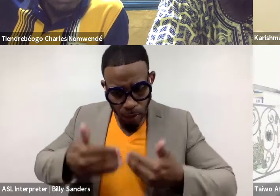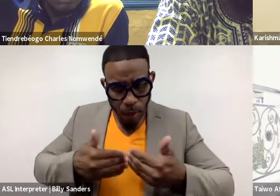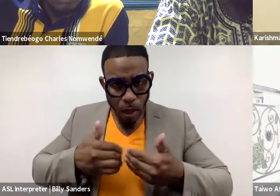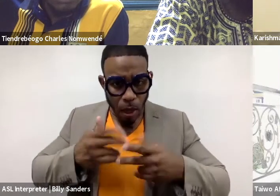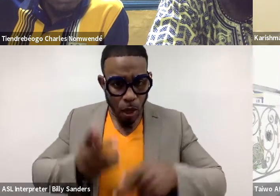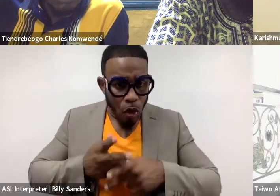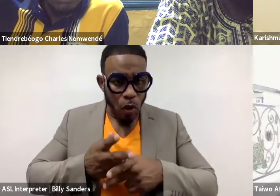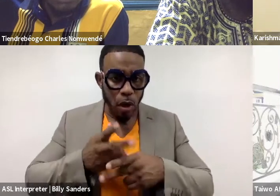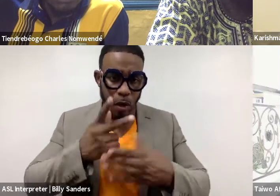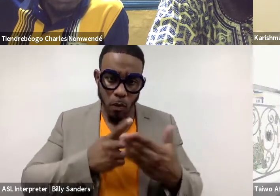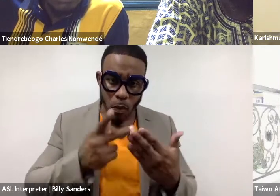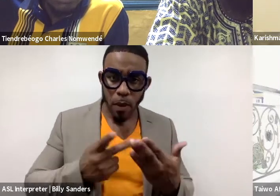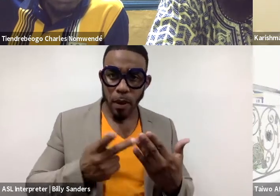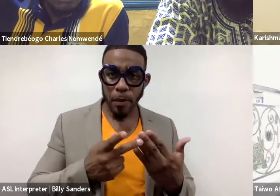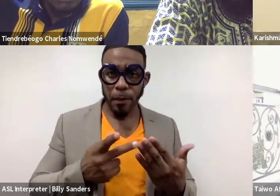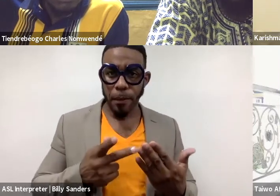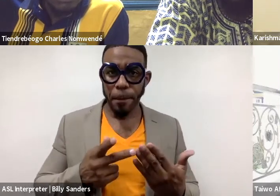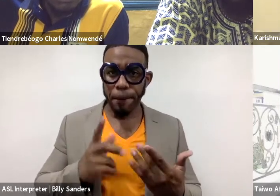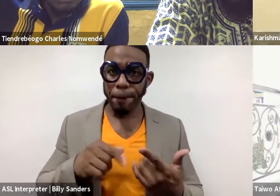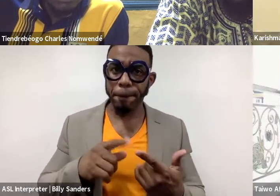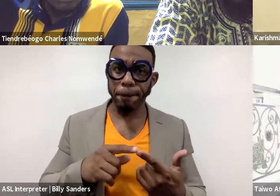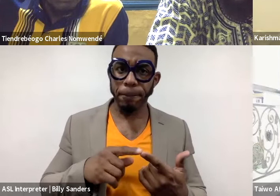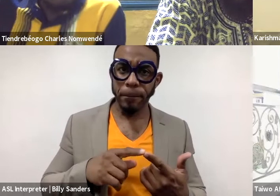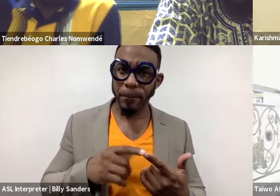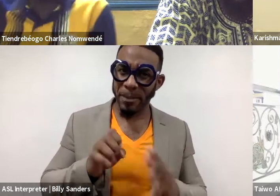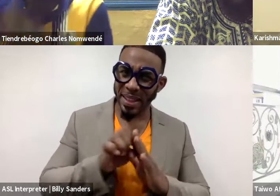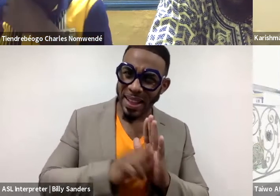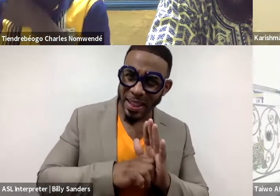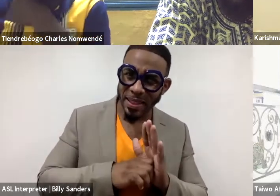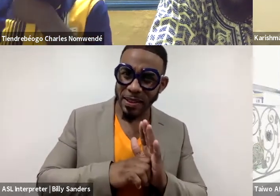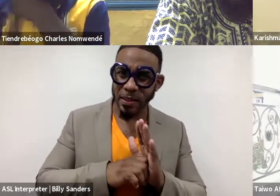about programming, about ethics, about the political,